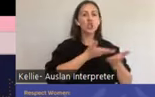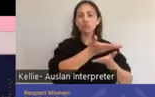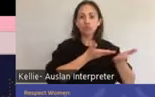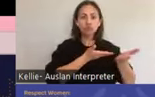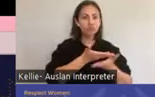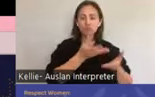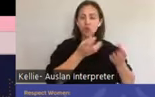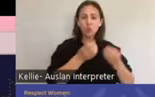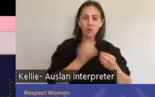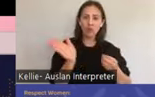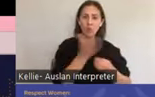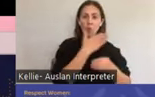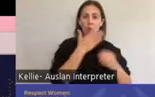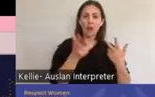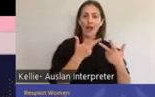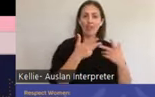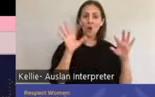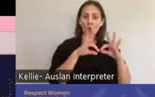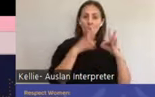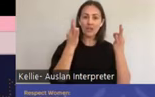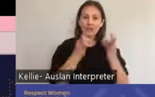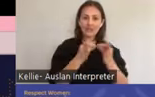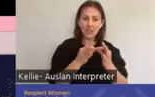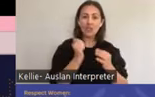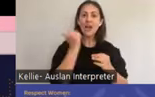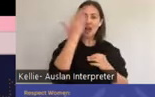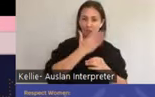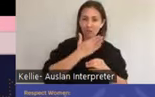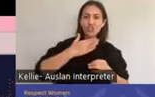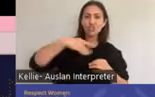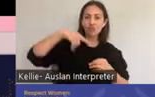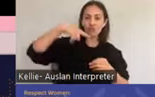representatives from the Victorian Aboriginal Community Controlled Organization, VACCHO.